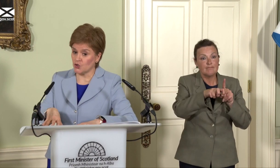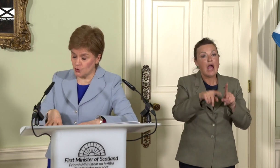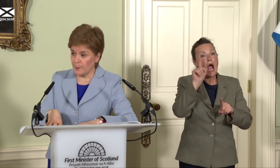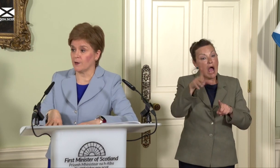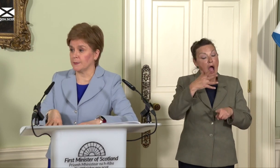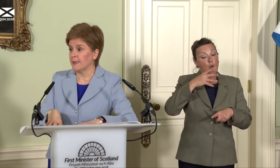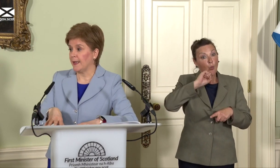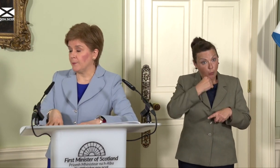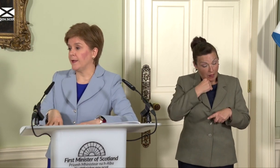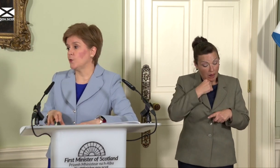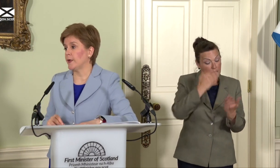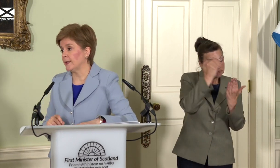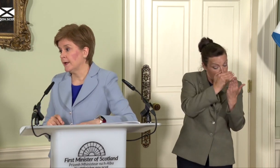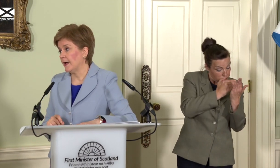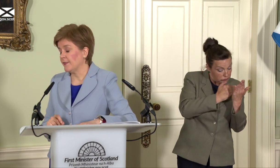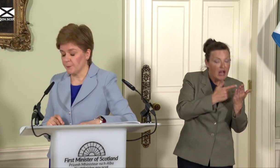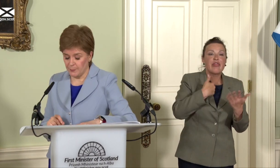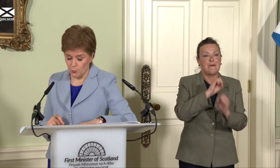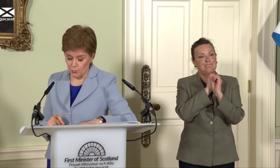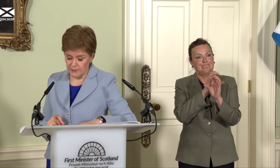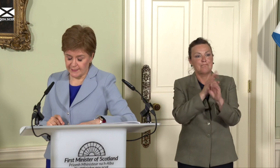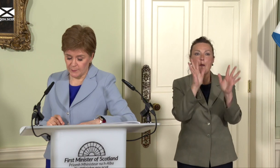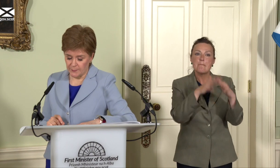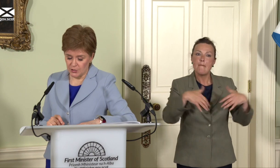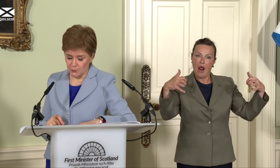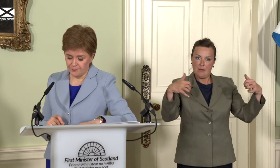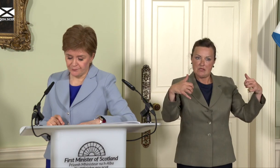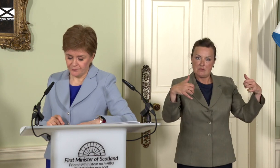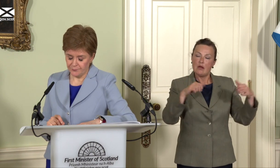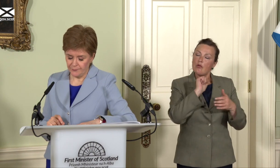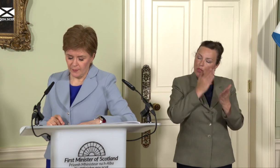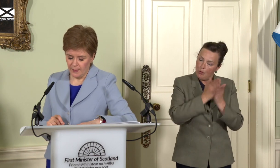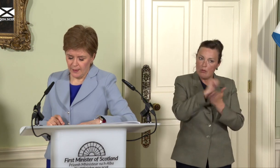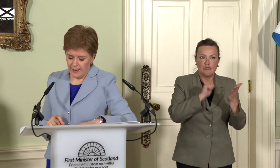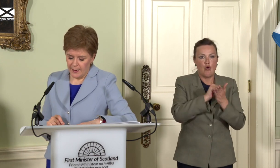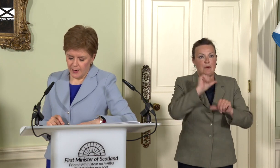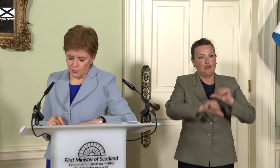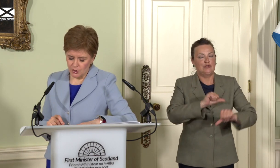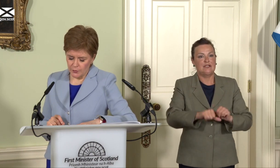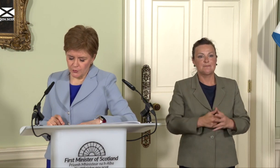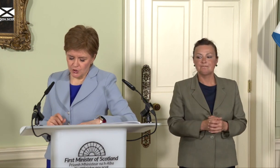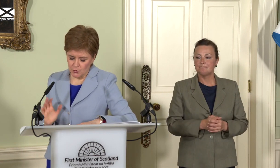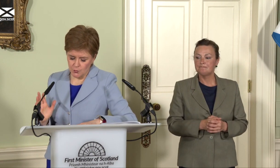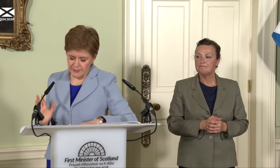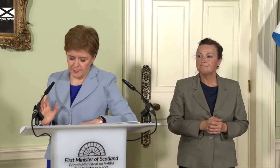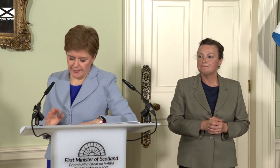to parliament in the way that people would expect me to. I’m going to go now to Peter MacMahon.